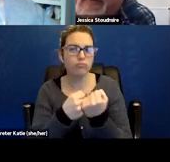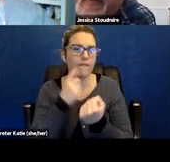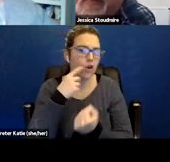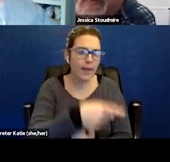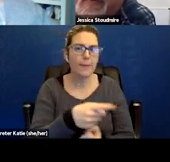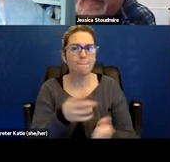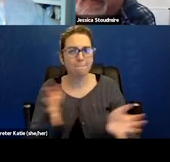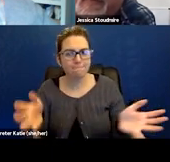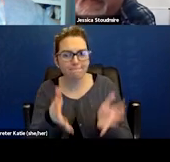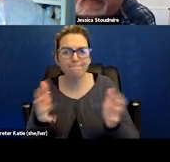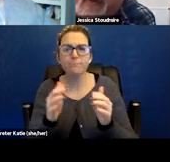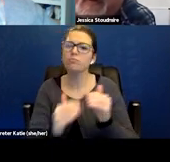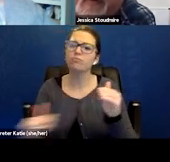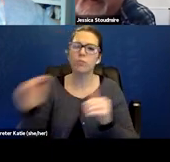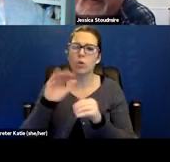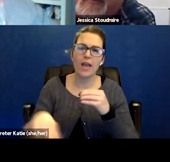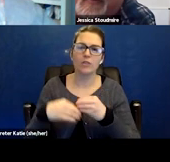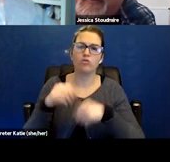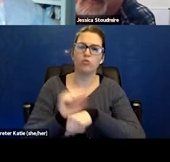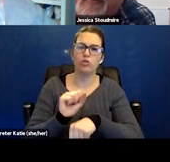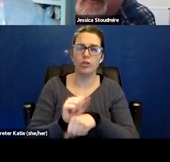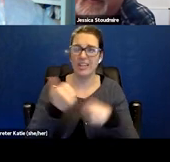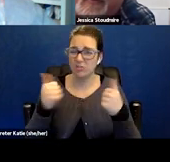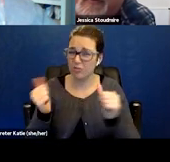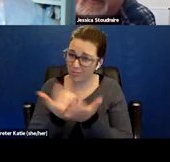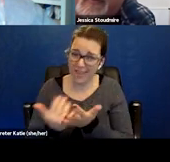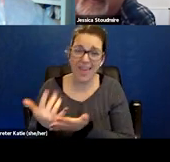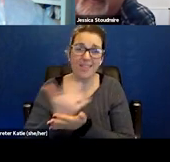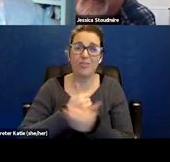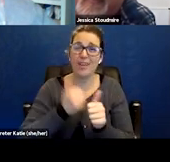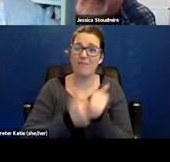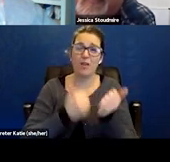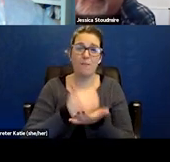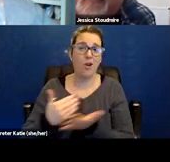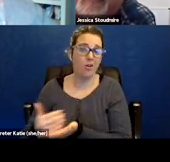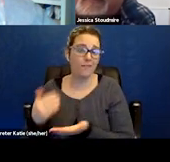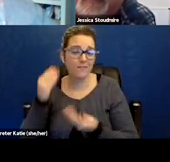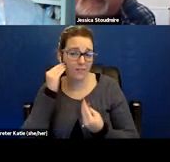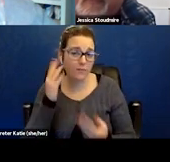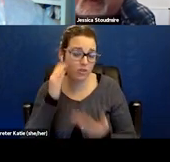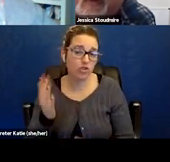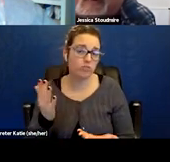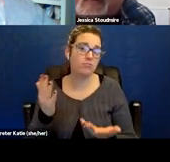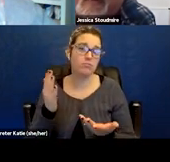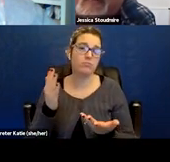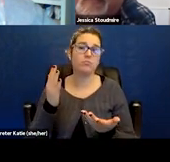and make sure that we're trying to to gather every little bit of information because nothing is too small.